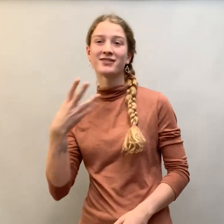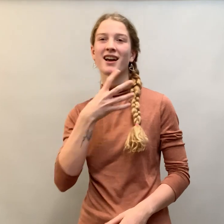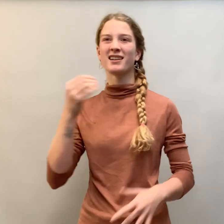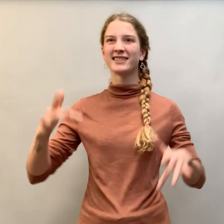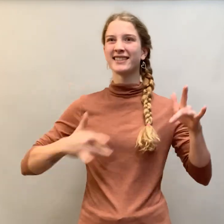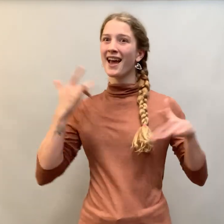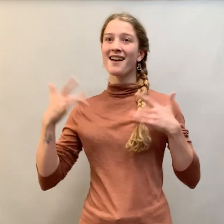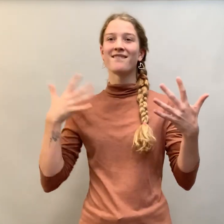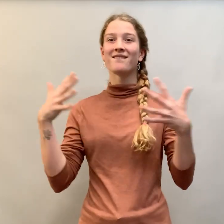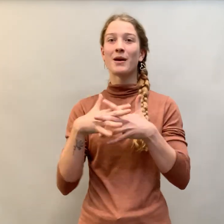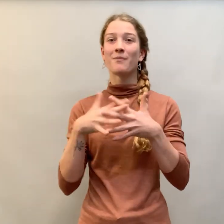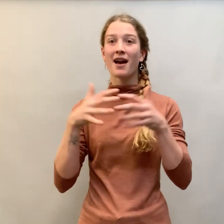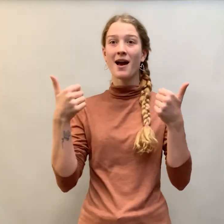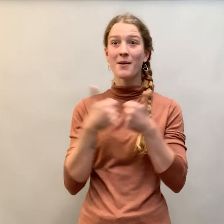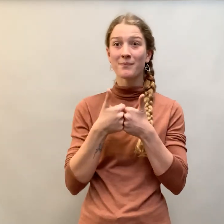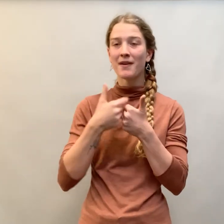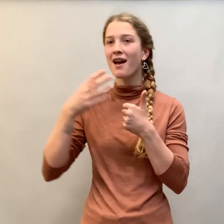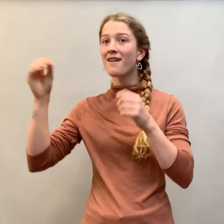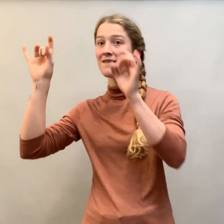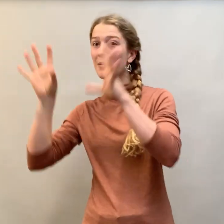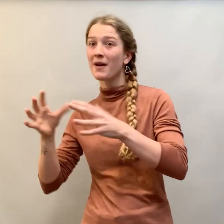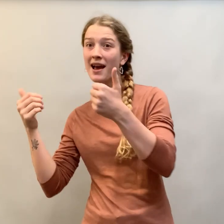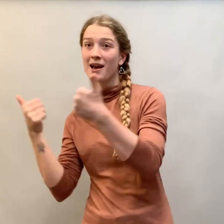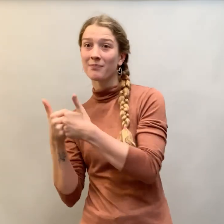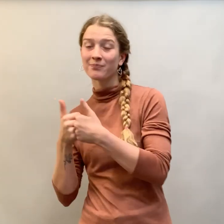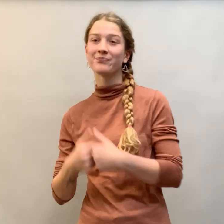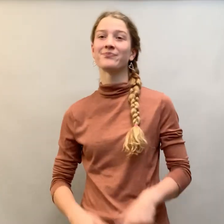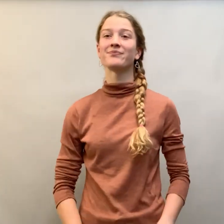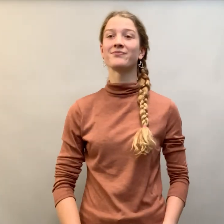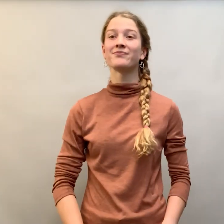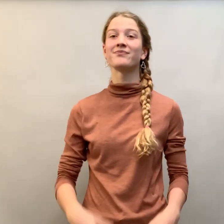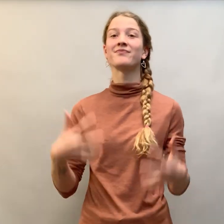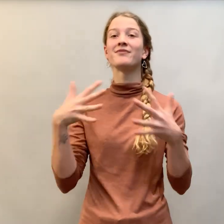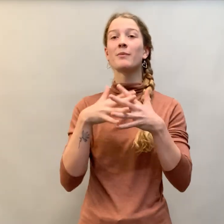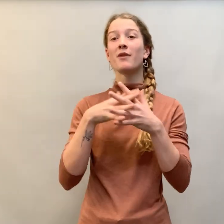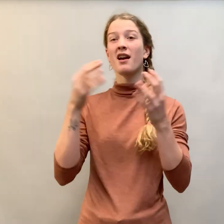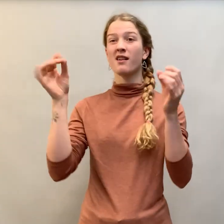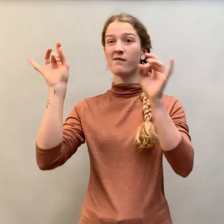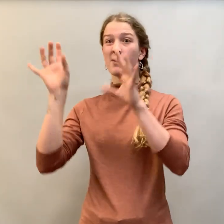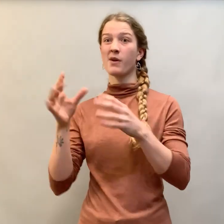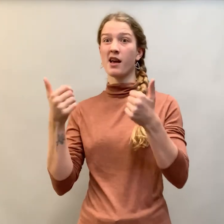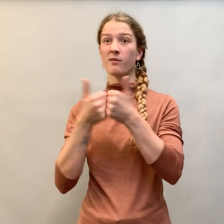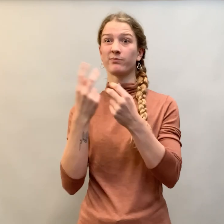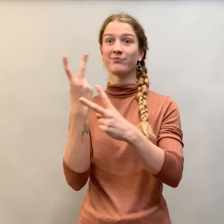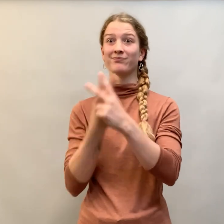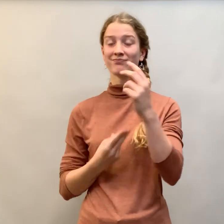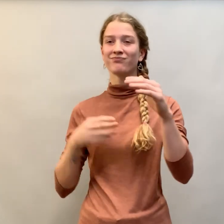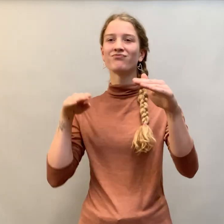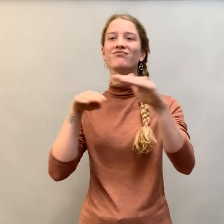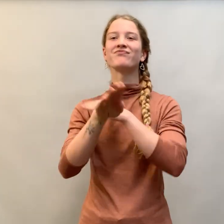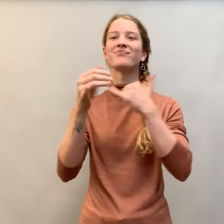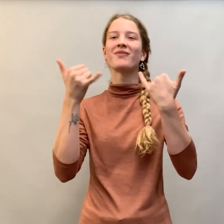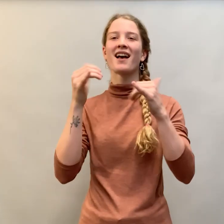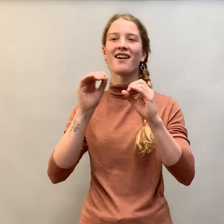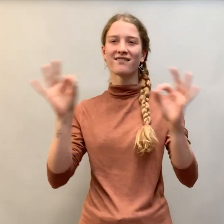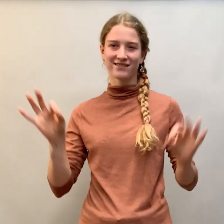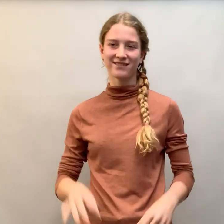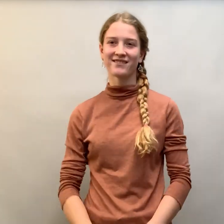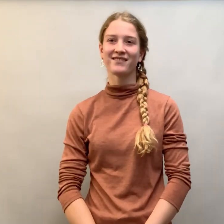and an exciting football game and volleyball matches! Our football and volleyball teams are both in contention for playoff berths.